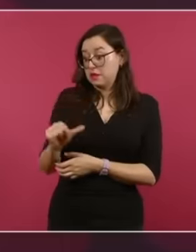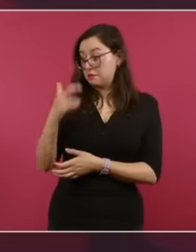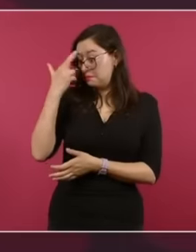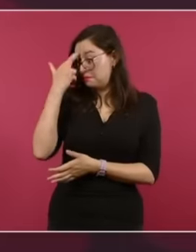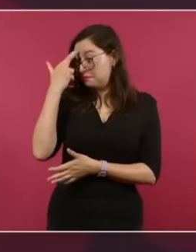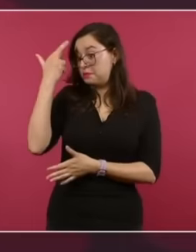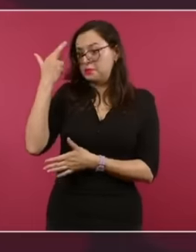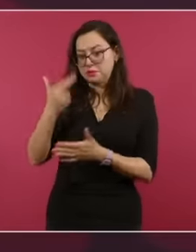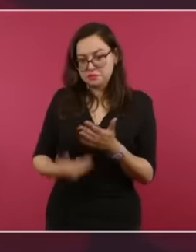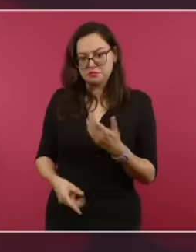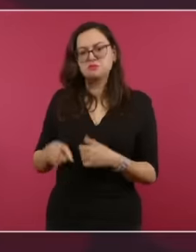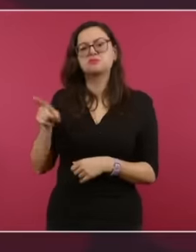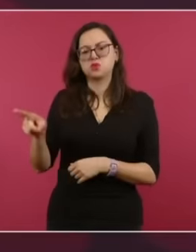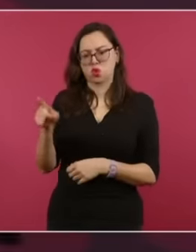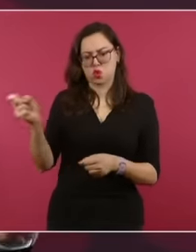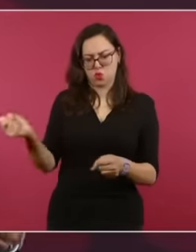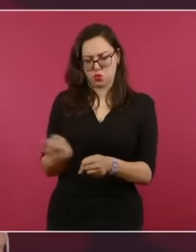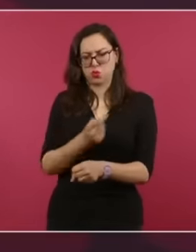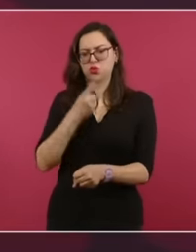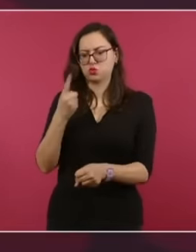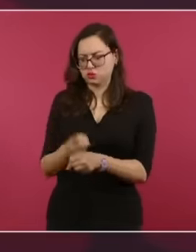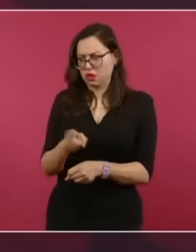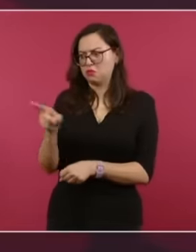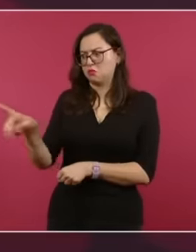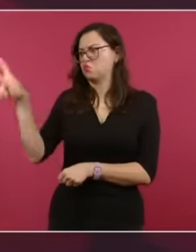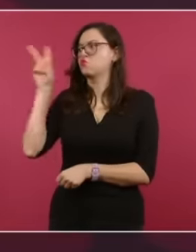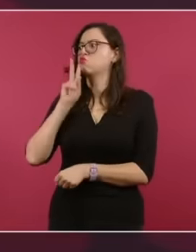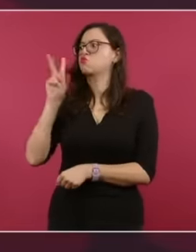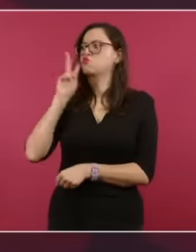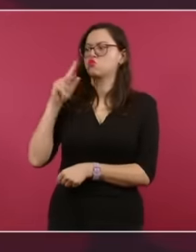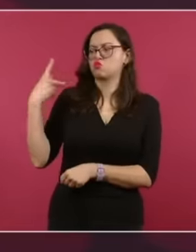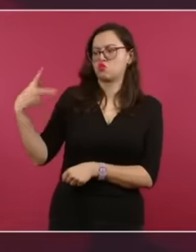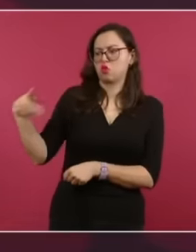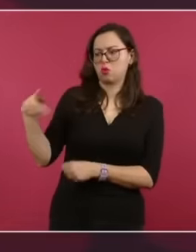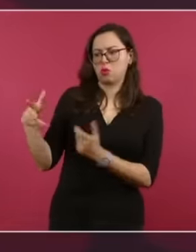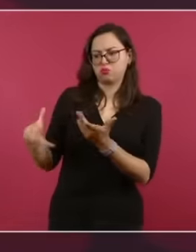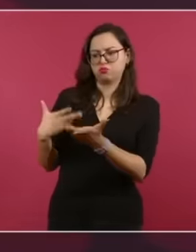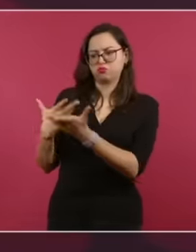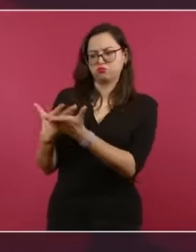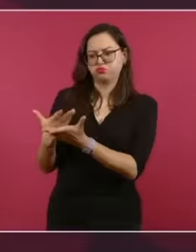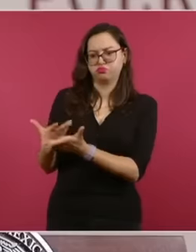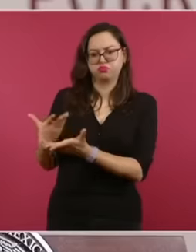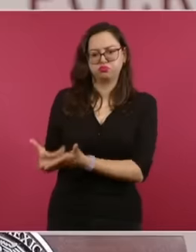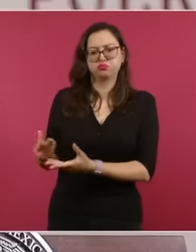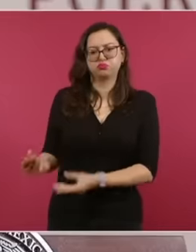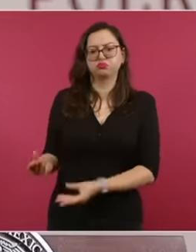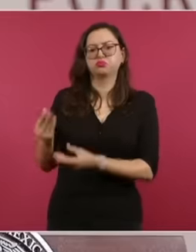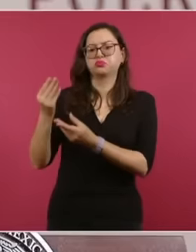will have the opportunity to present its arguments. We have heard some of us who are optimistic.